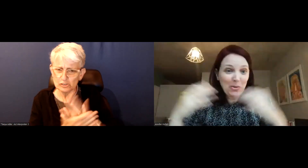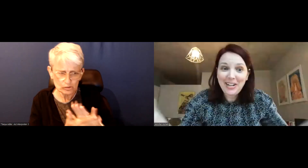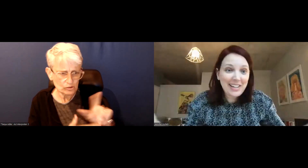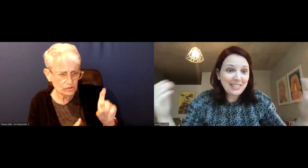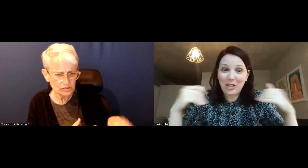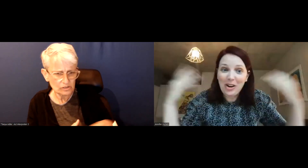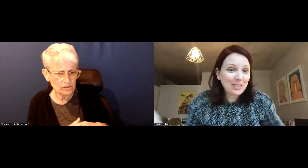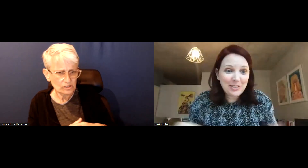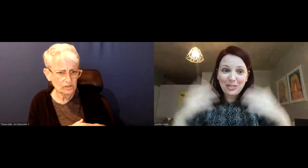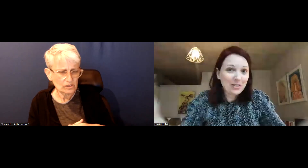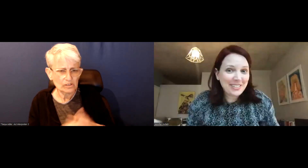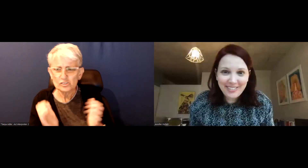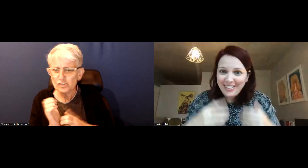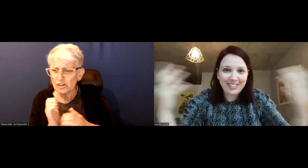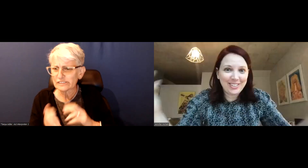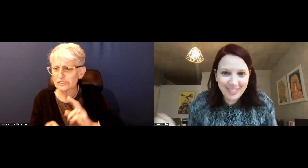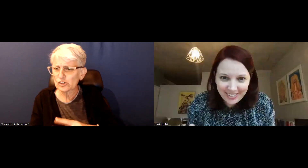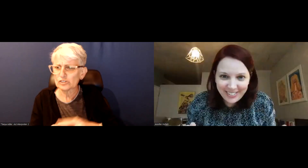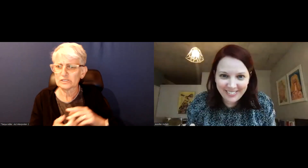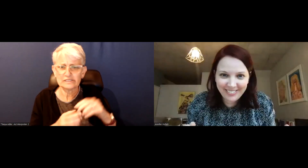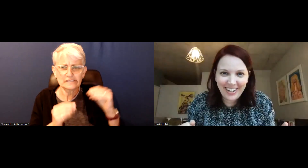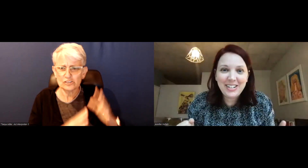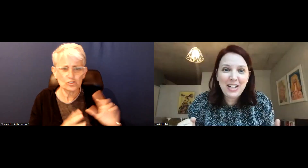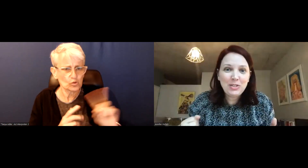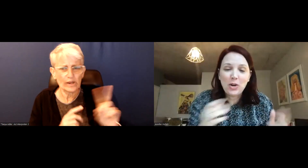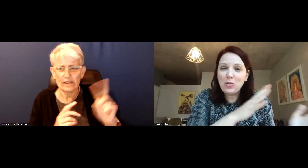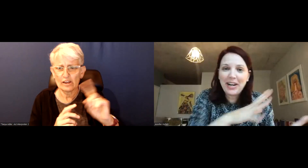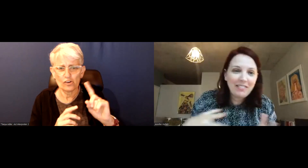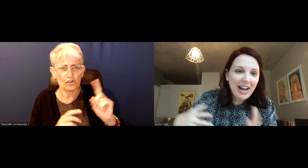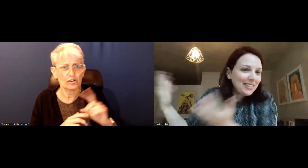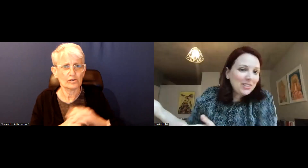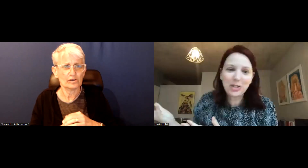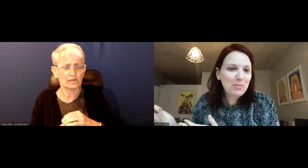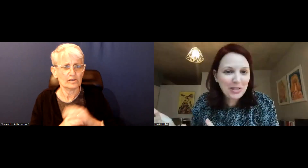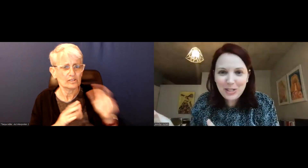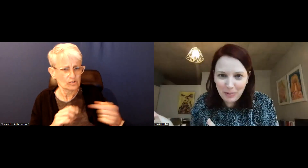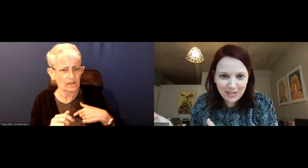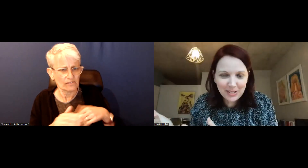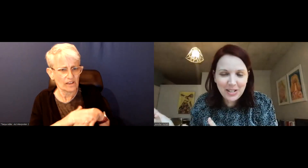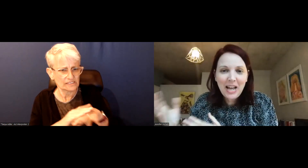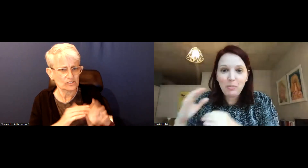where we are going to get doctors nurses, teachers? Don't you want to have access to community spaces?